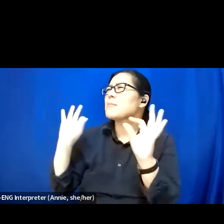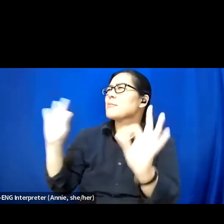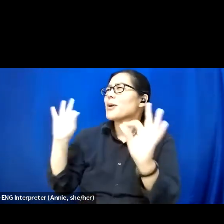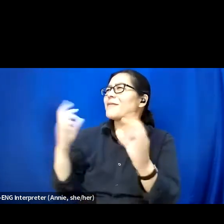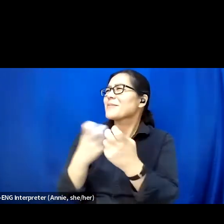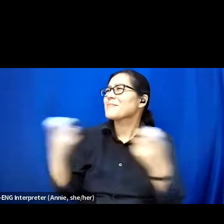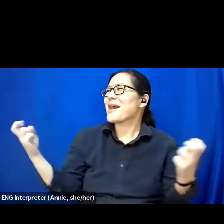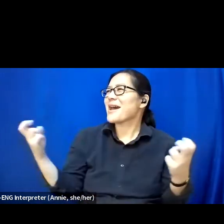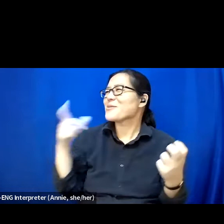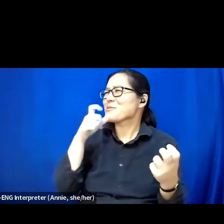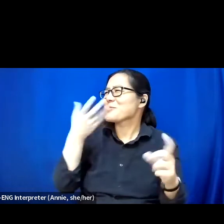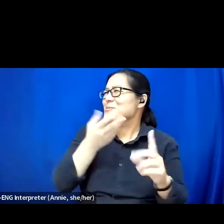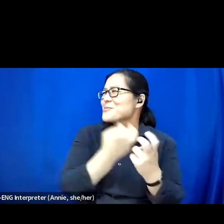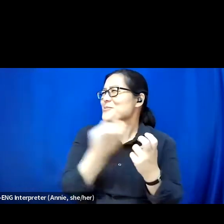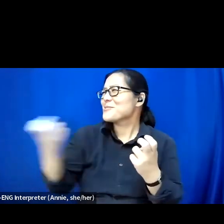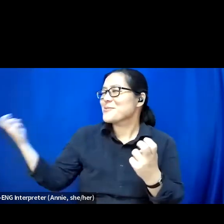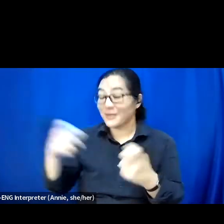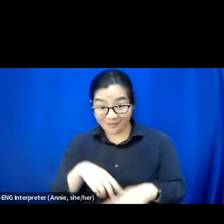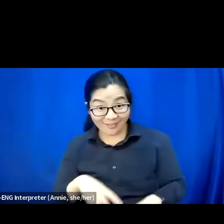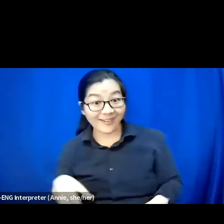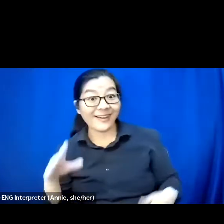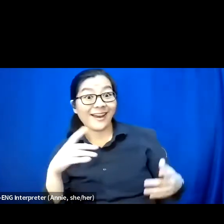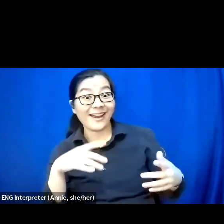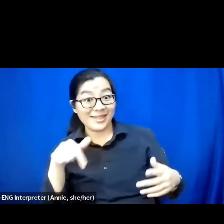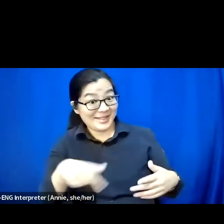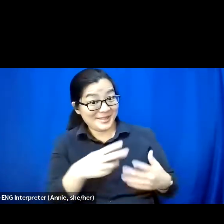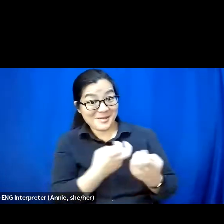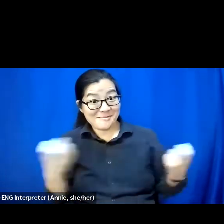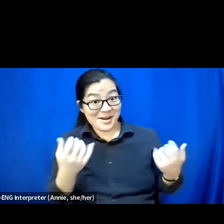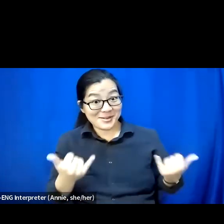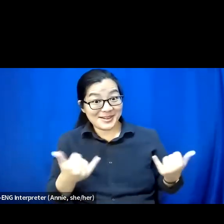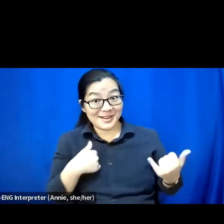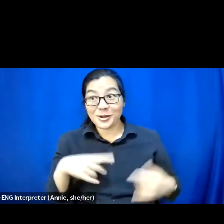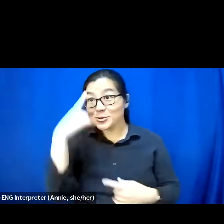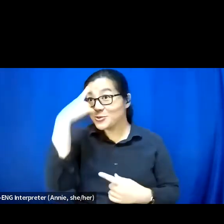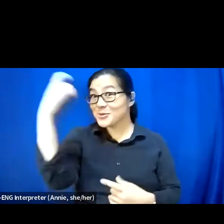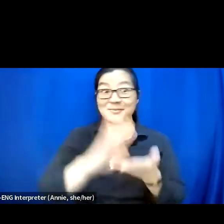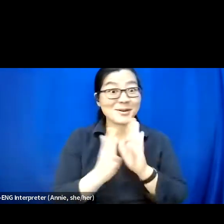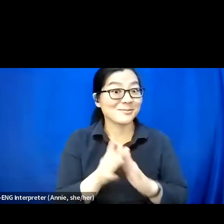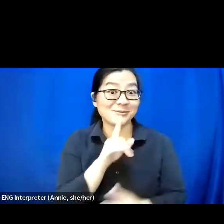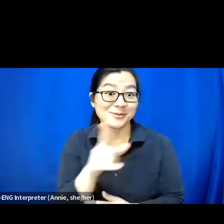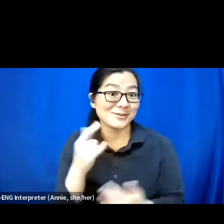So dreams coming true today which is a pretty fun thing to be part of.